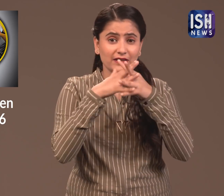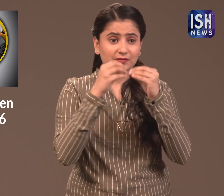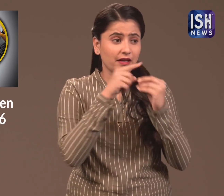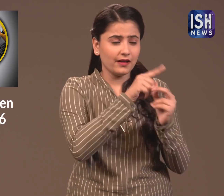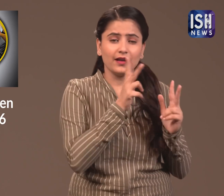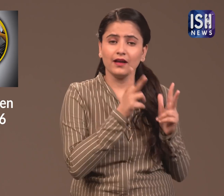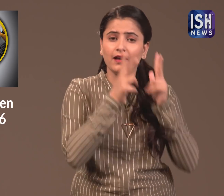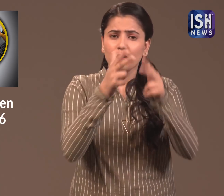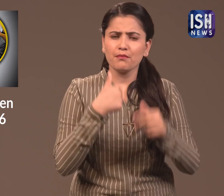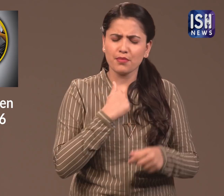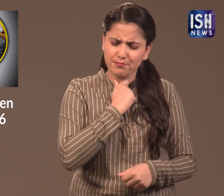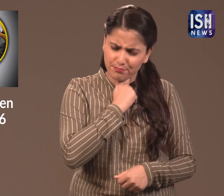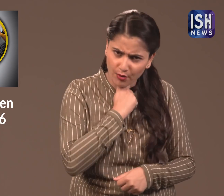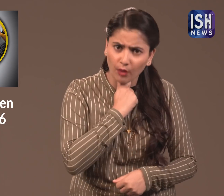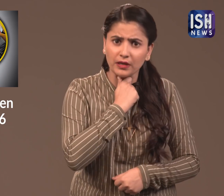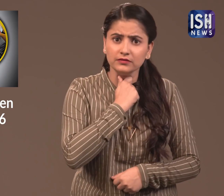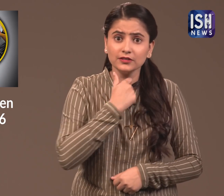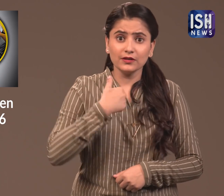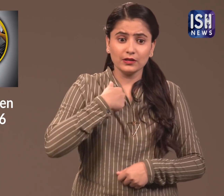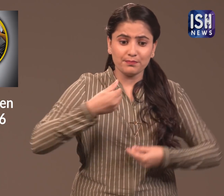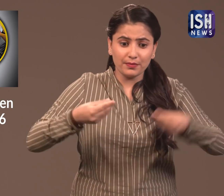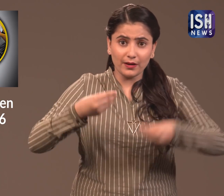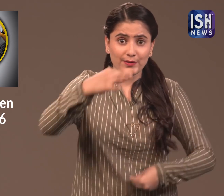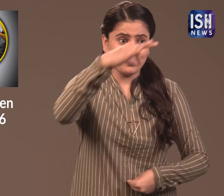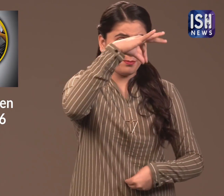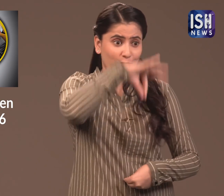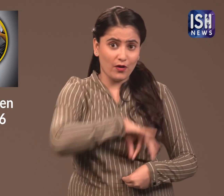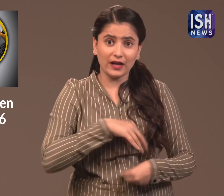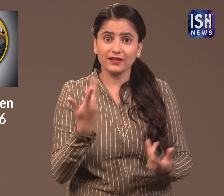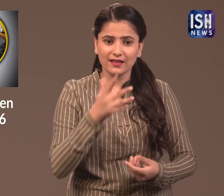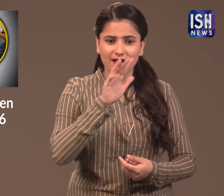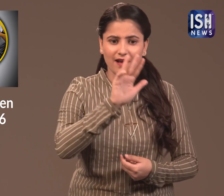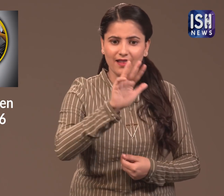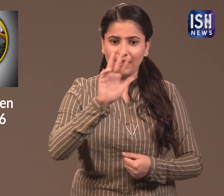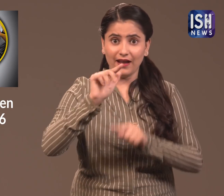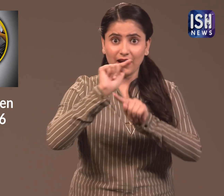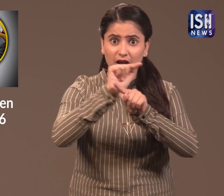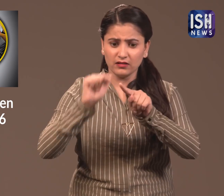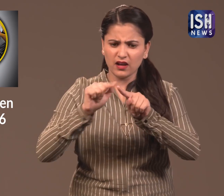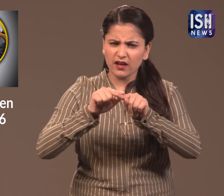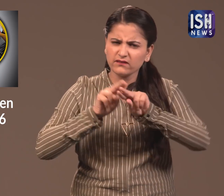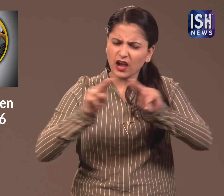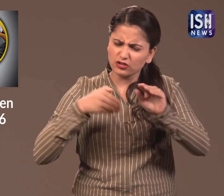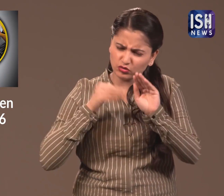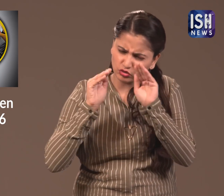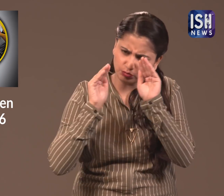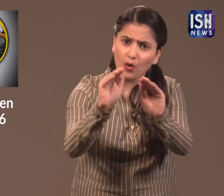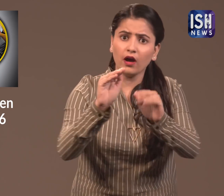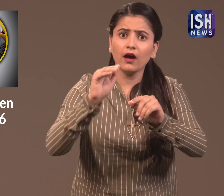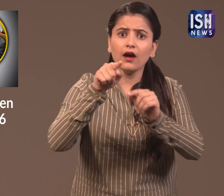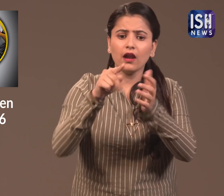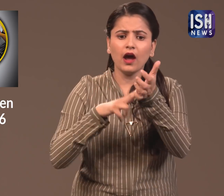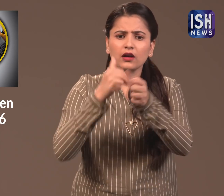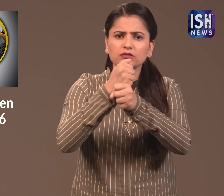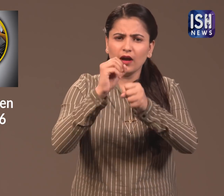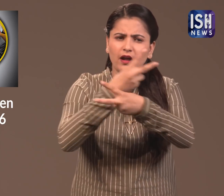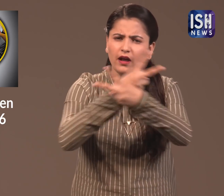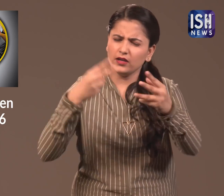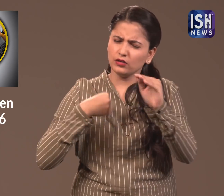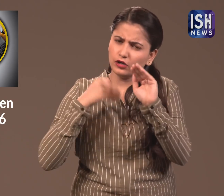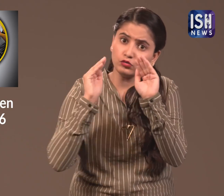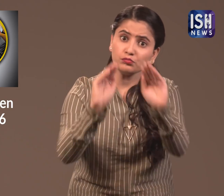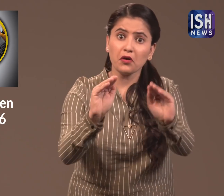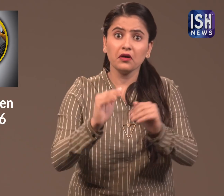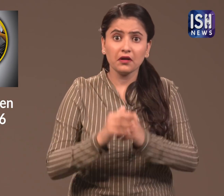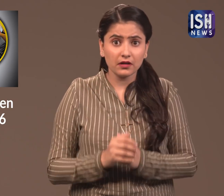Mr Buffett has said that 99% of his earnings will all go to support different NGOs.